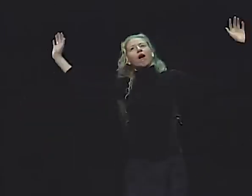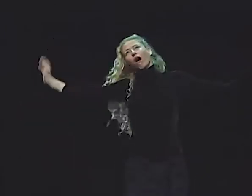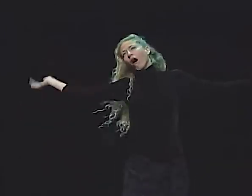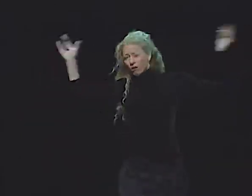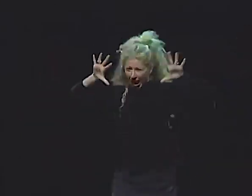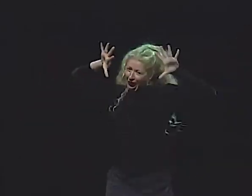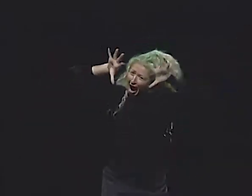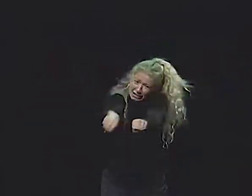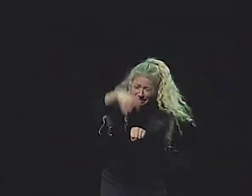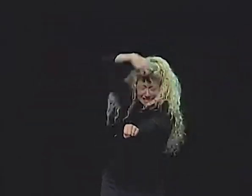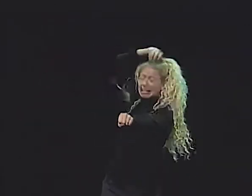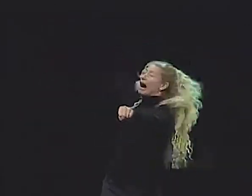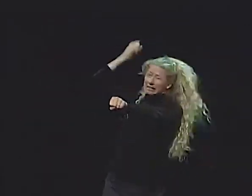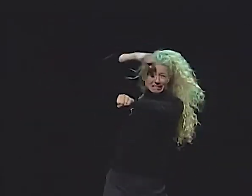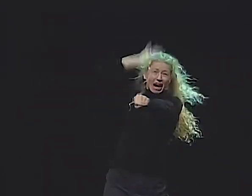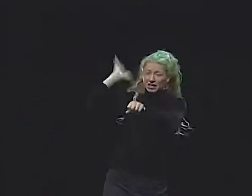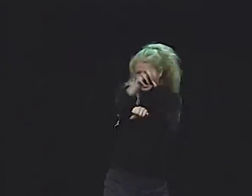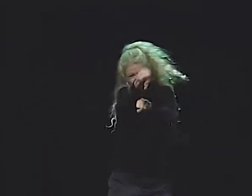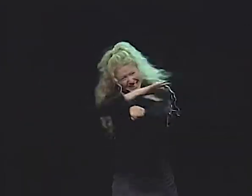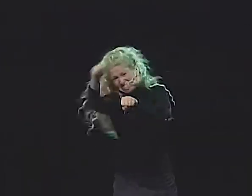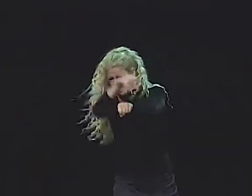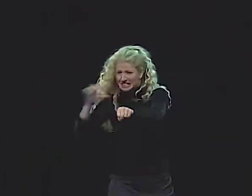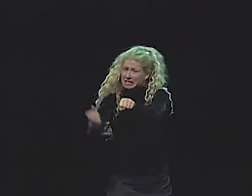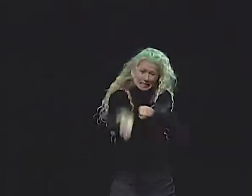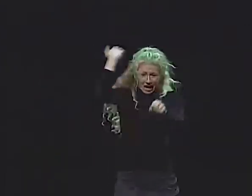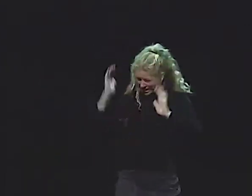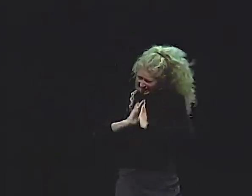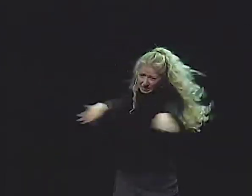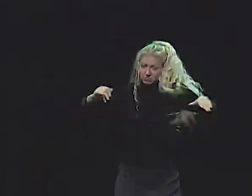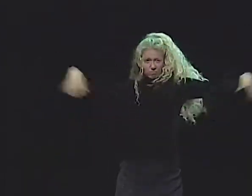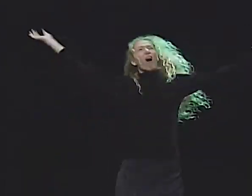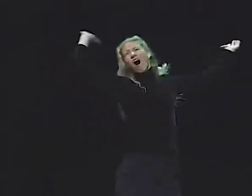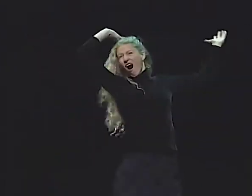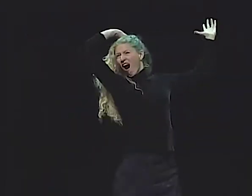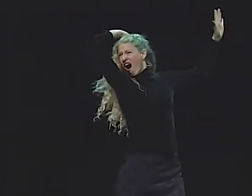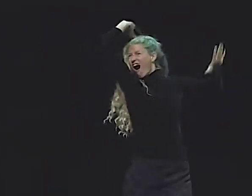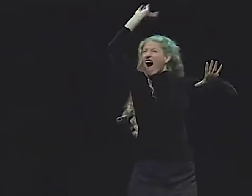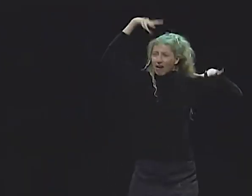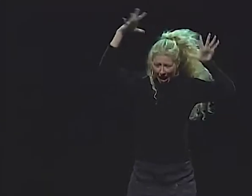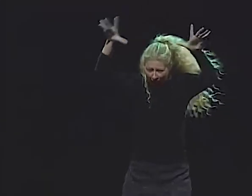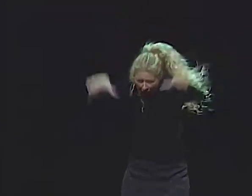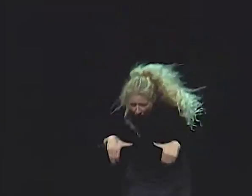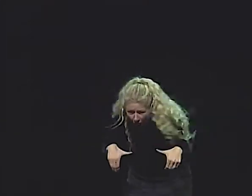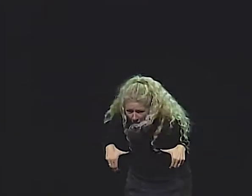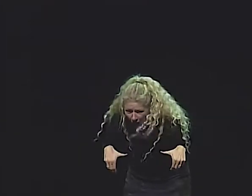"STOP WHAT YOU'RE DOING. "STOP WHAT YOU'RE TRYING TO DO TO THAT LITTLE GIRL. STOP."